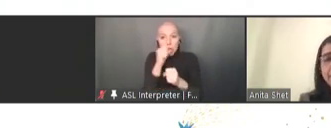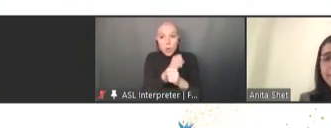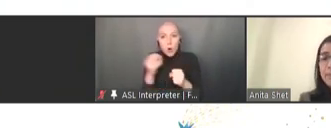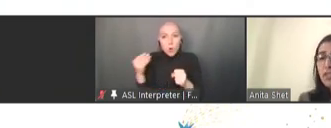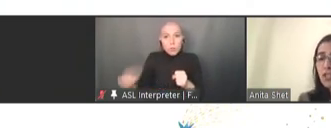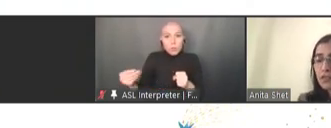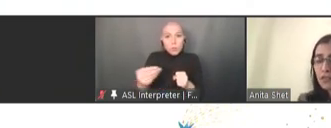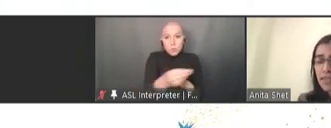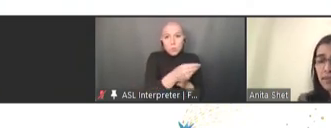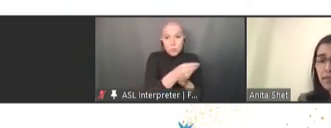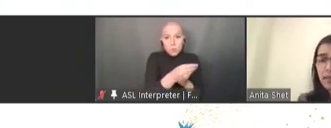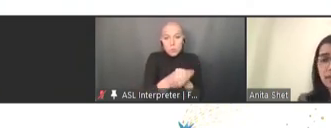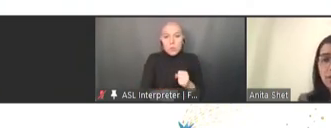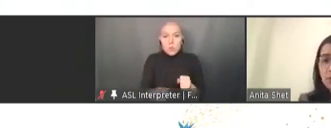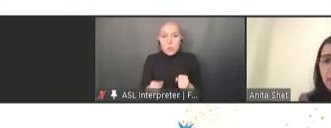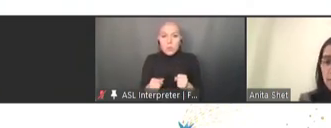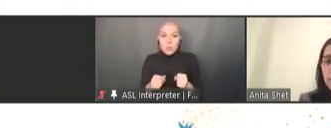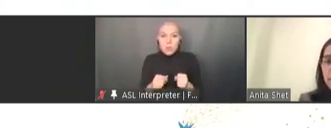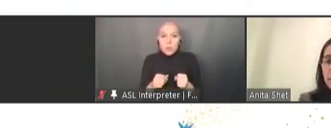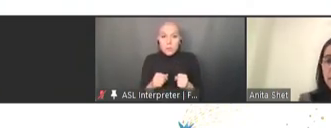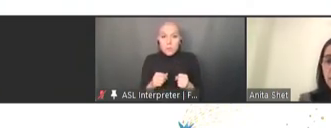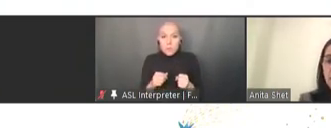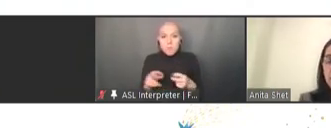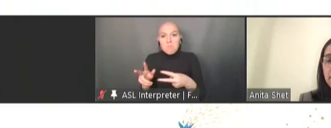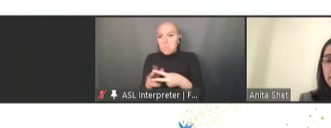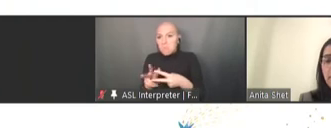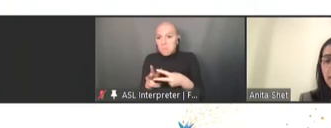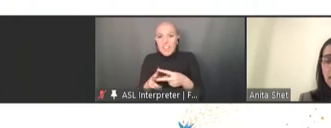species for dengue and the Culex species for Japanese encephalitis,